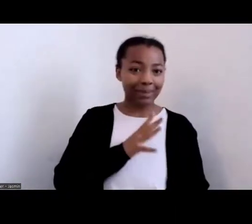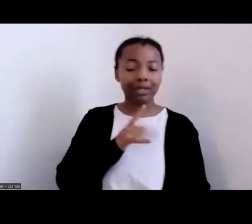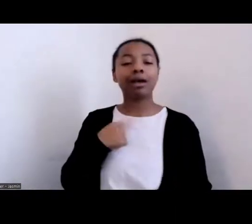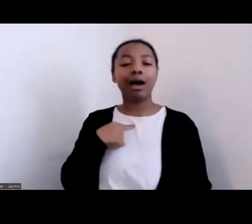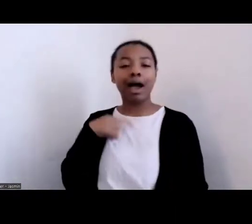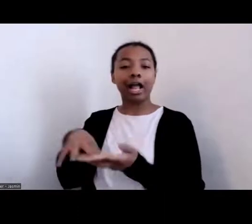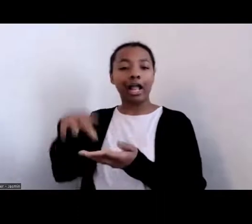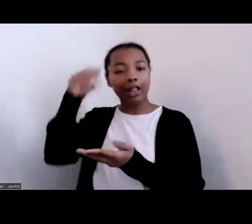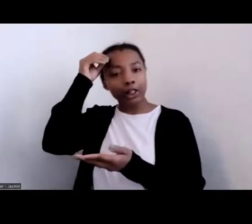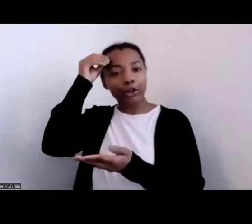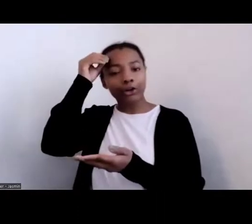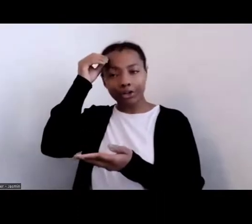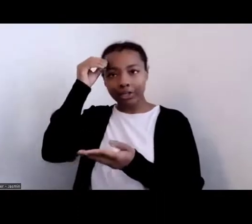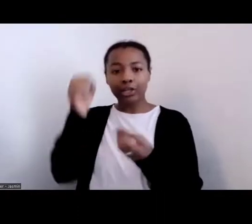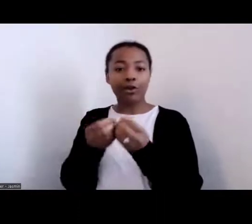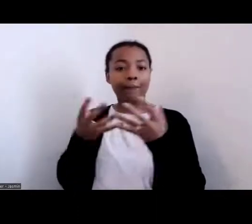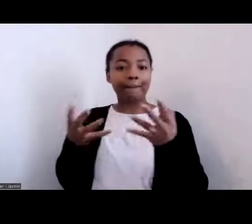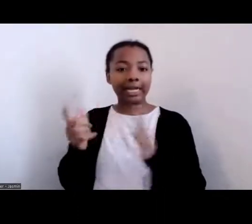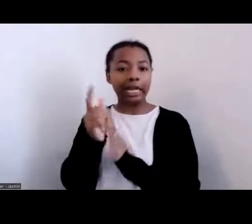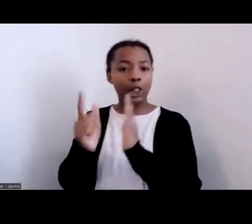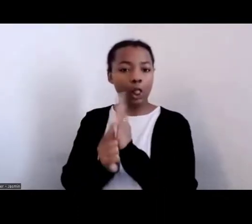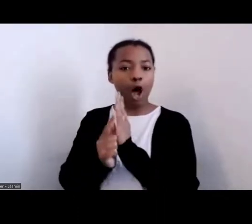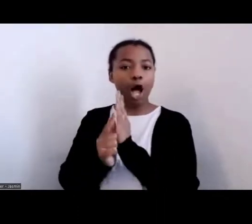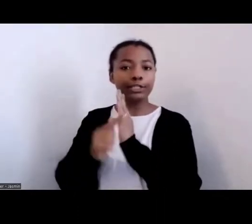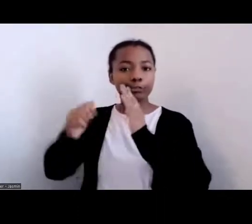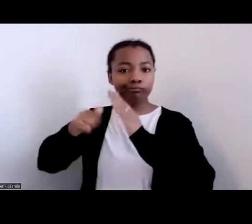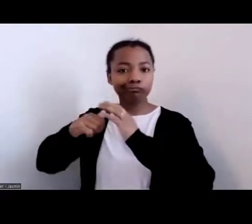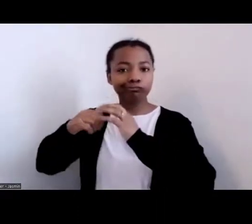keep that intermarriage from happening; right?